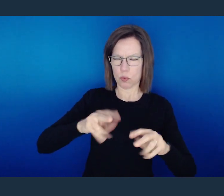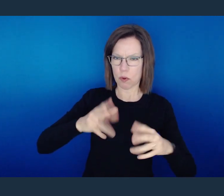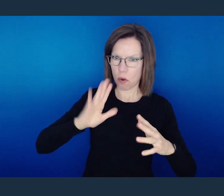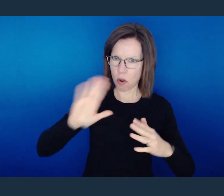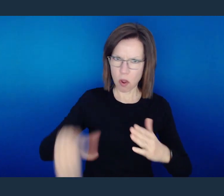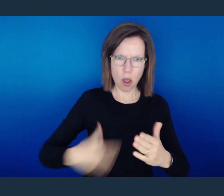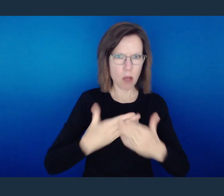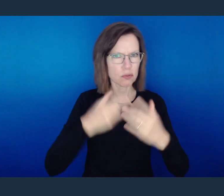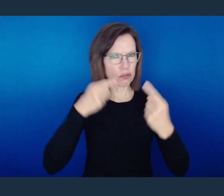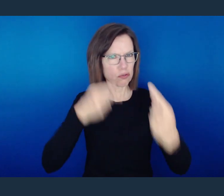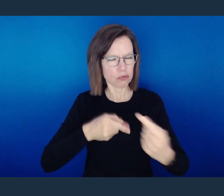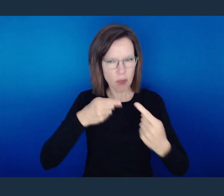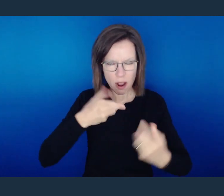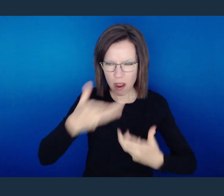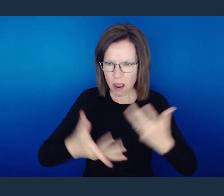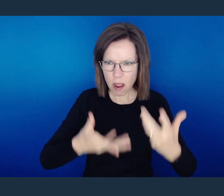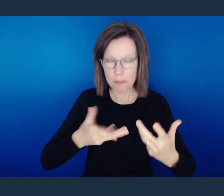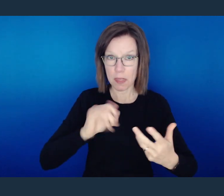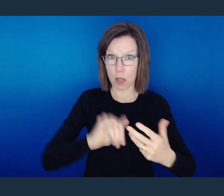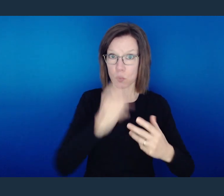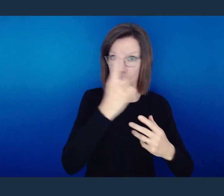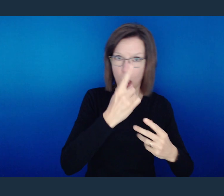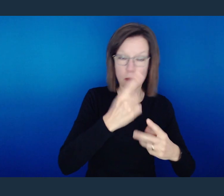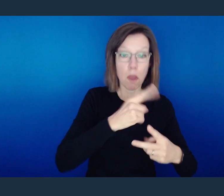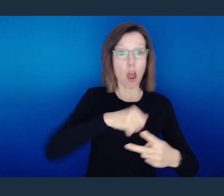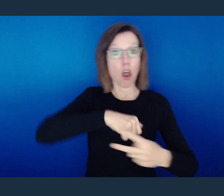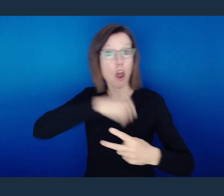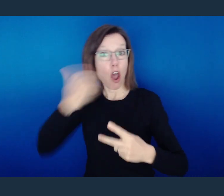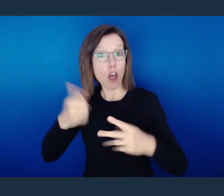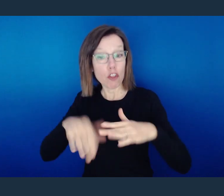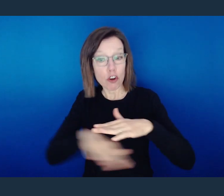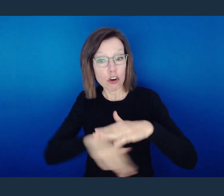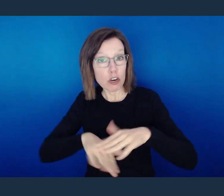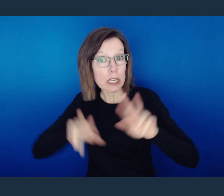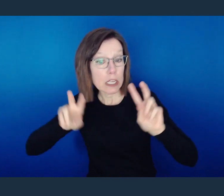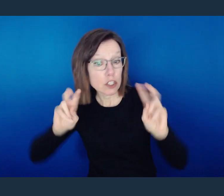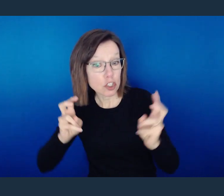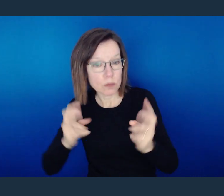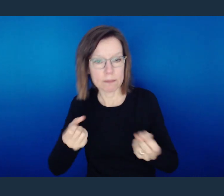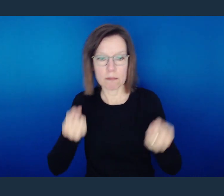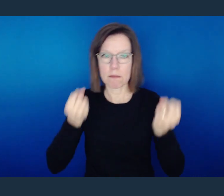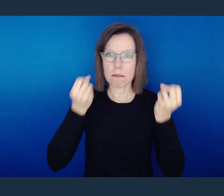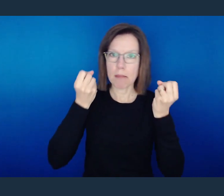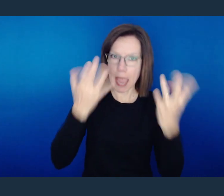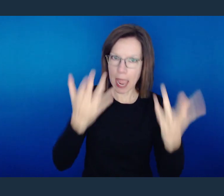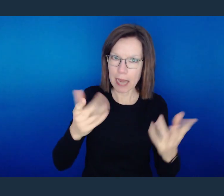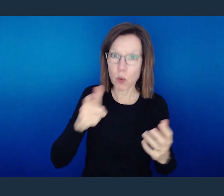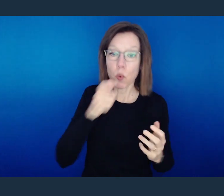But there's a deeper-rooted issue as well, and that's that many who both supported and